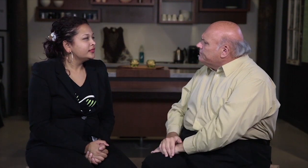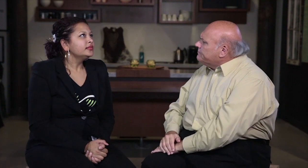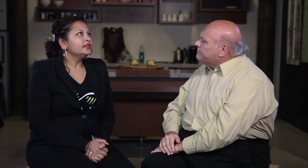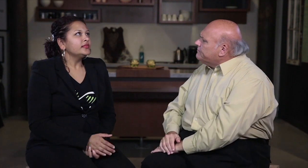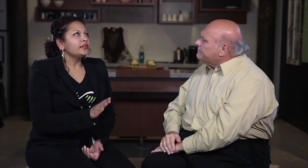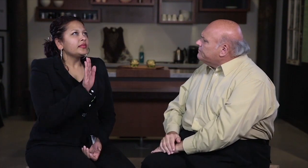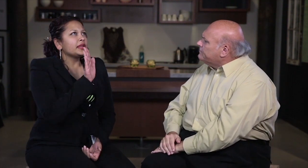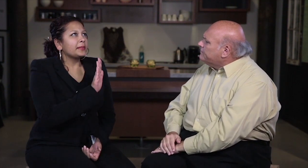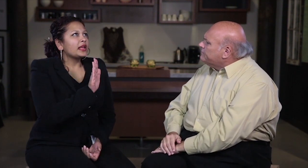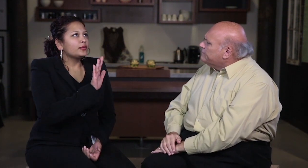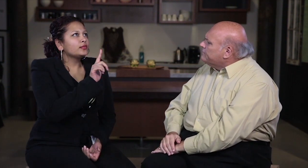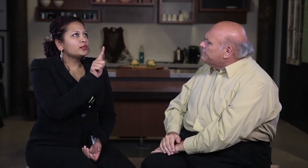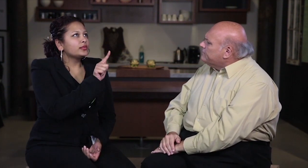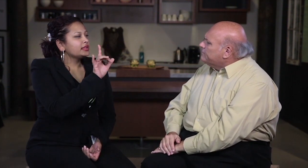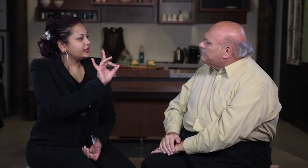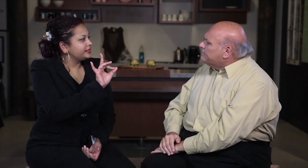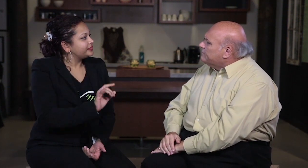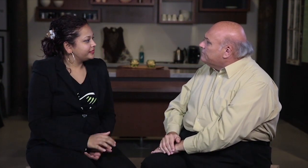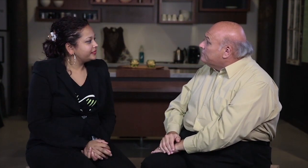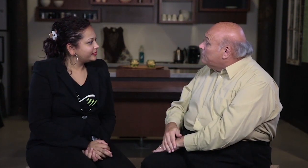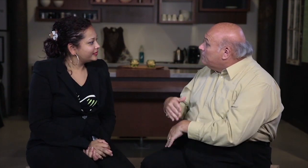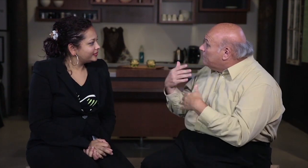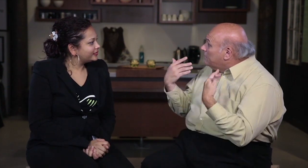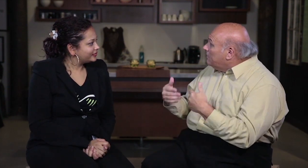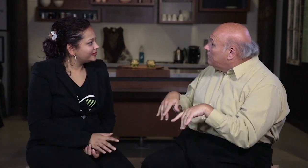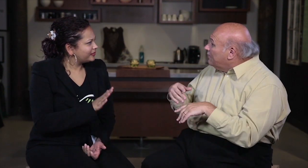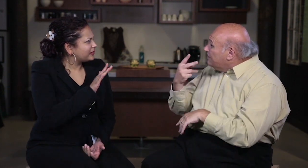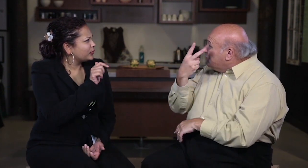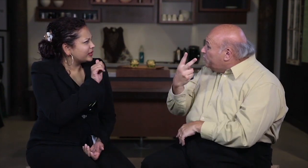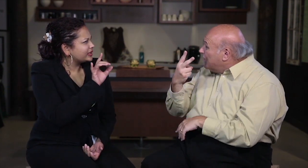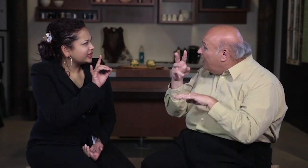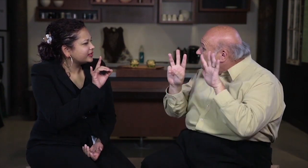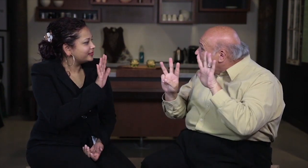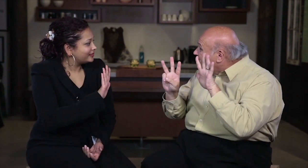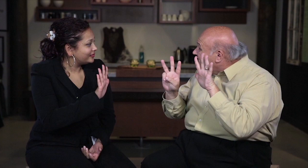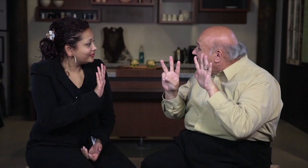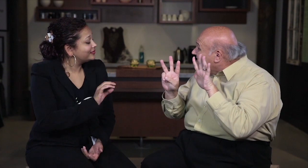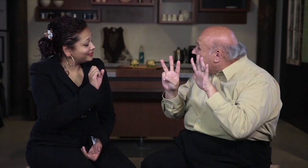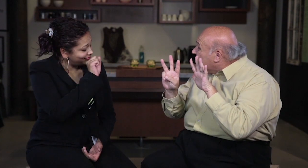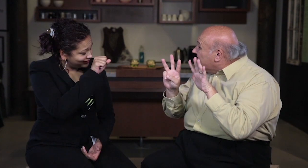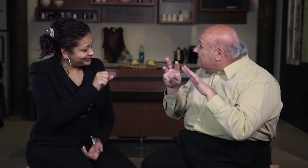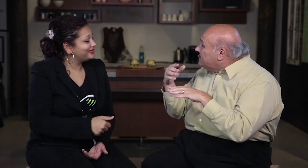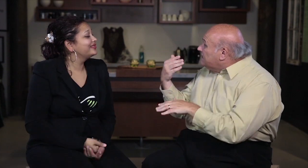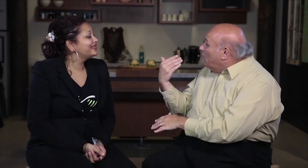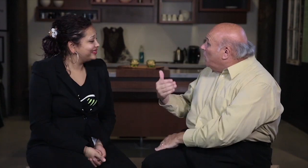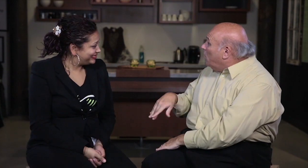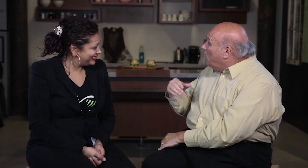the restaurant? I would say about 28 Deaf people. Oh actually 28 Deaf people work at